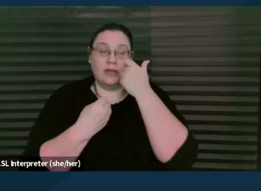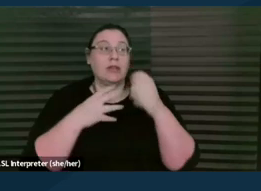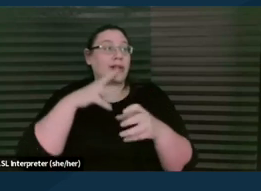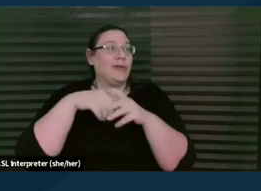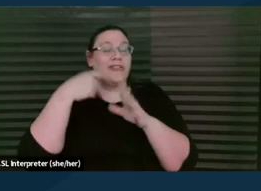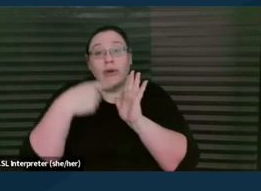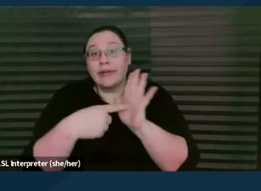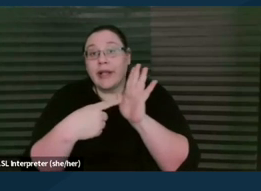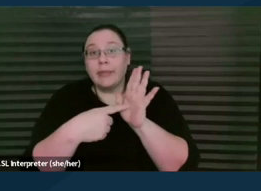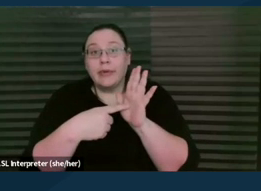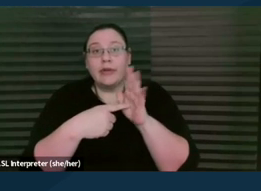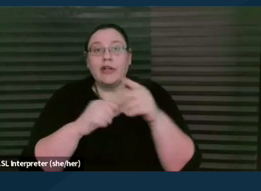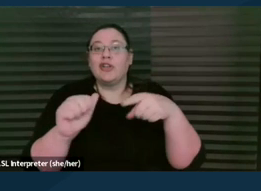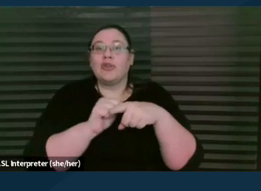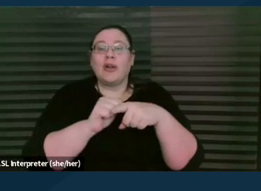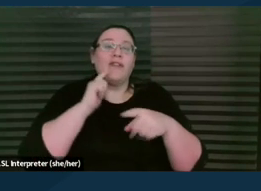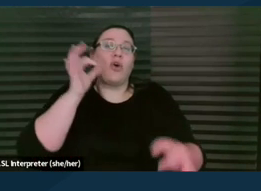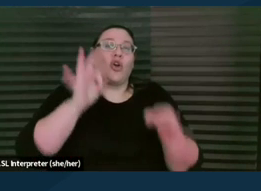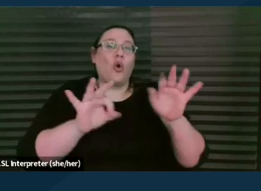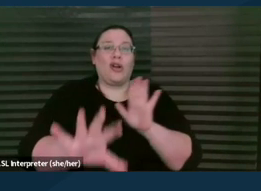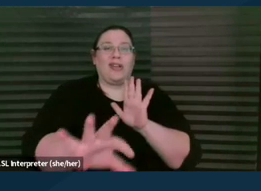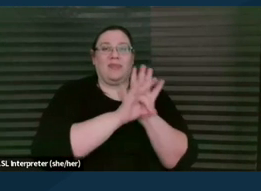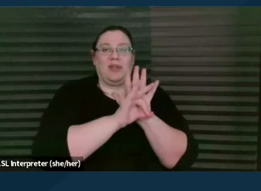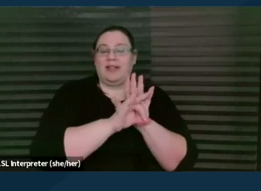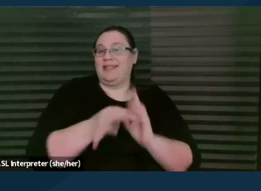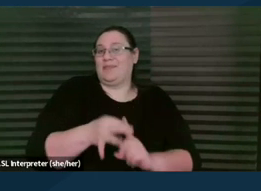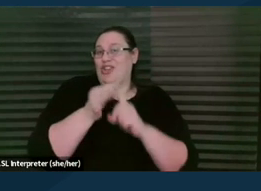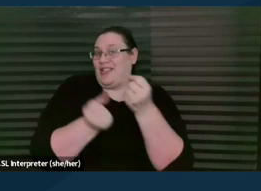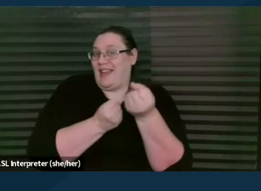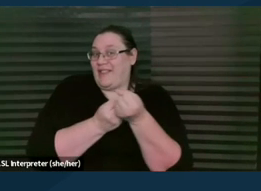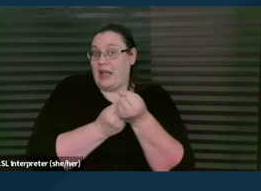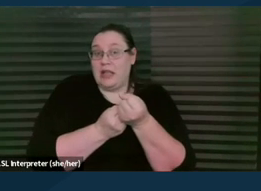we do trainings for court-appointed special advocates who may be representing a youth